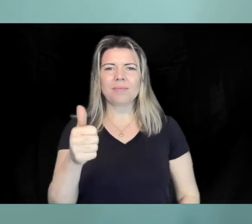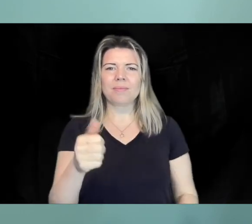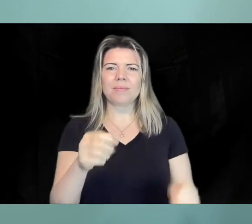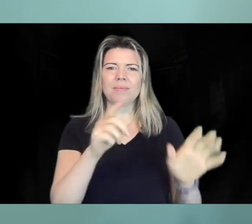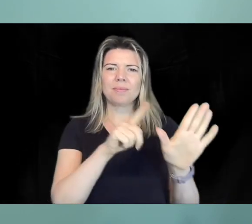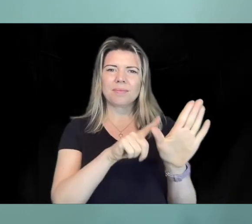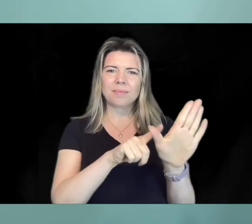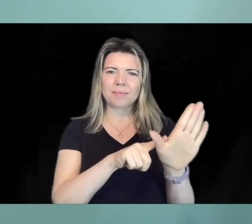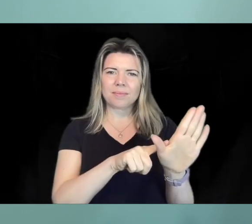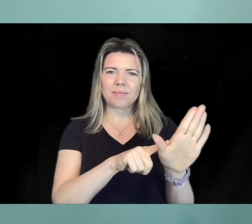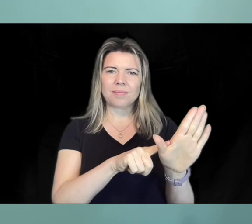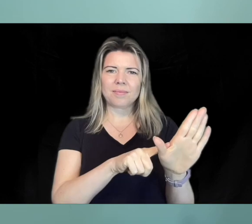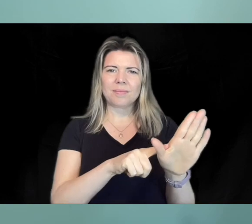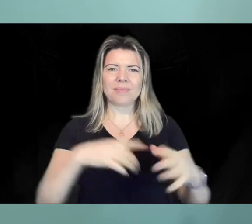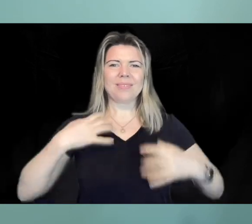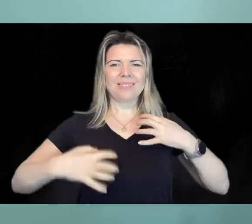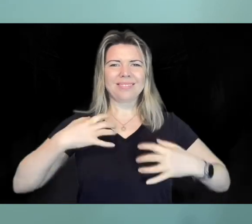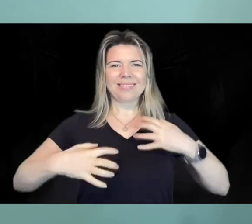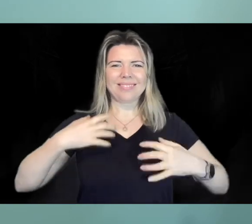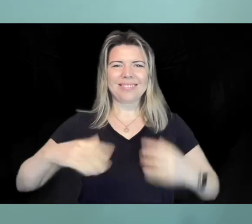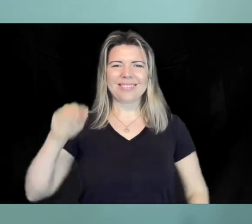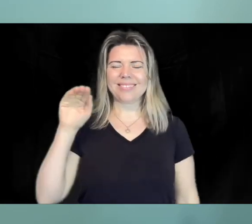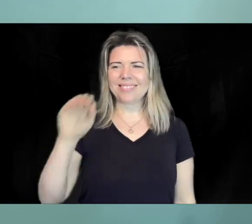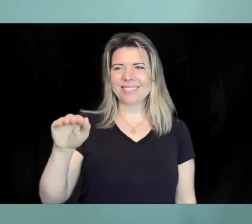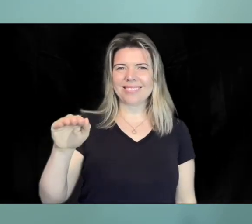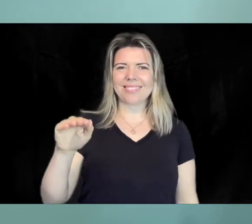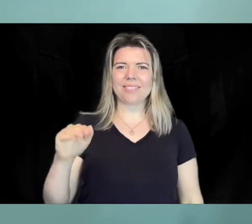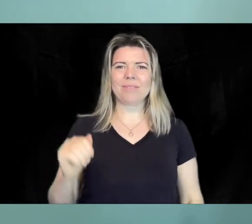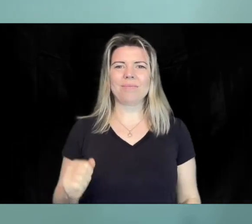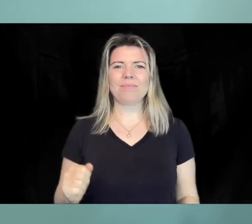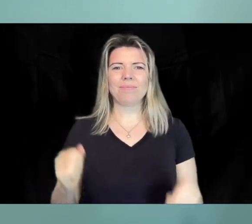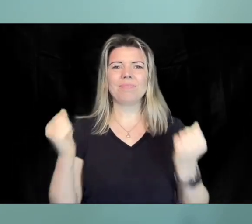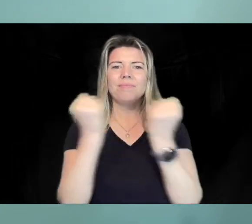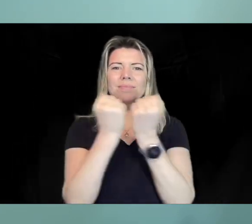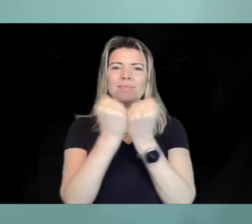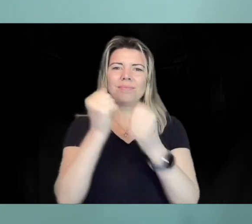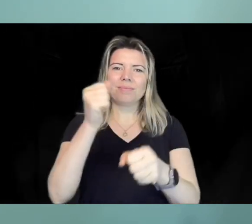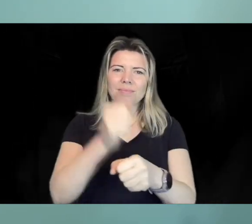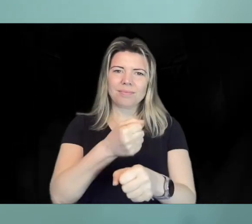Capability Scotland and I'm thrilled to see real progress towards our vision but there is still